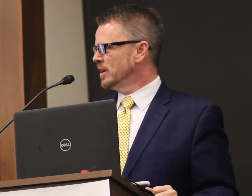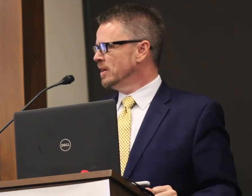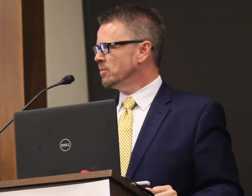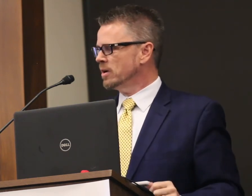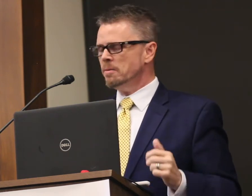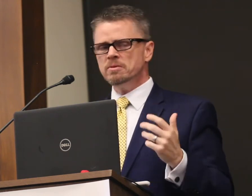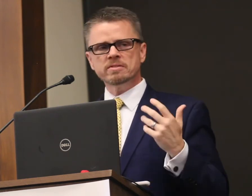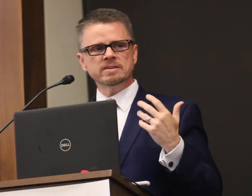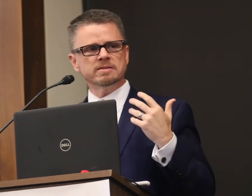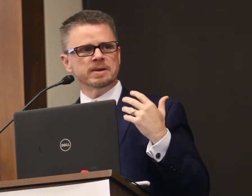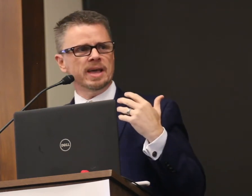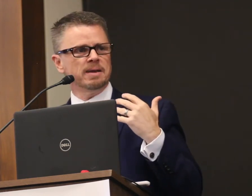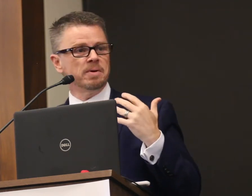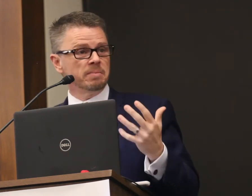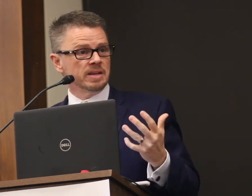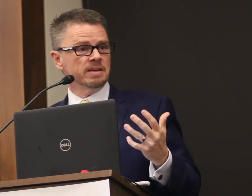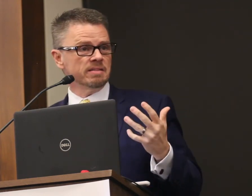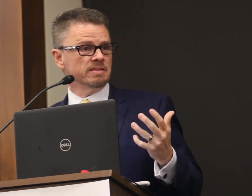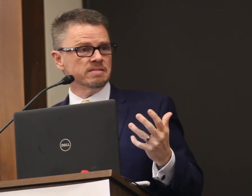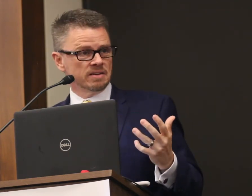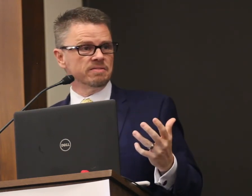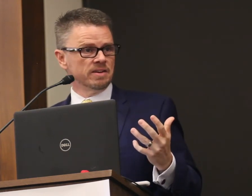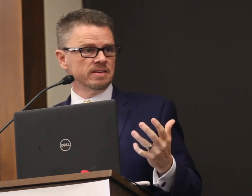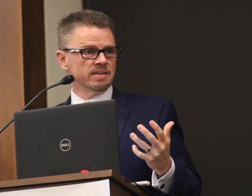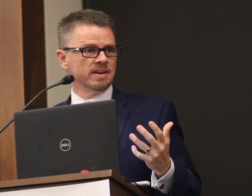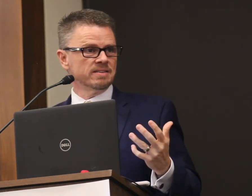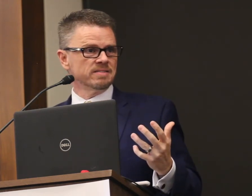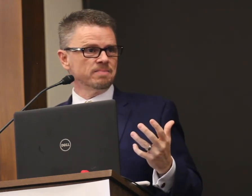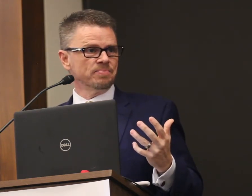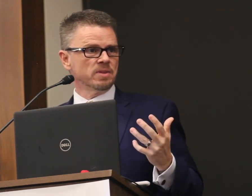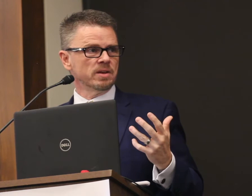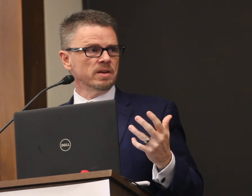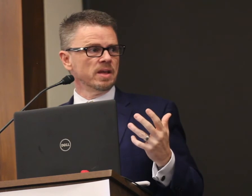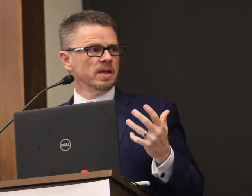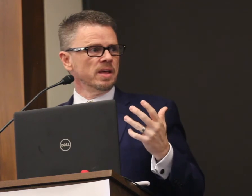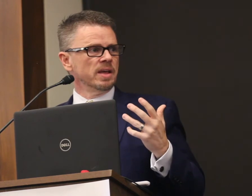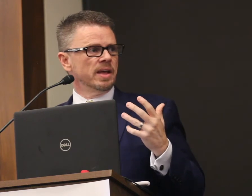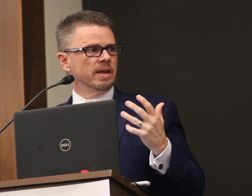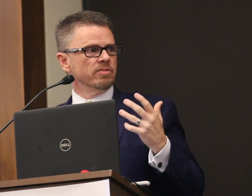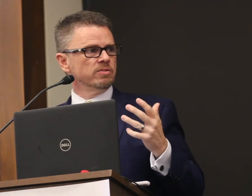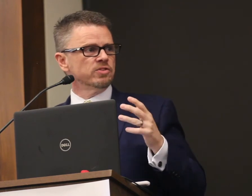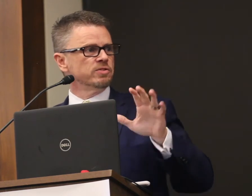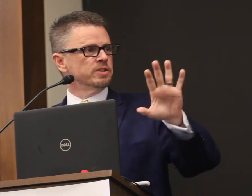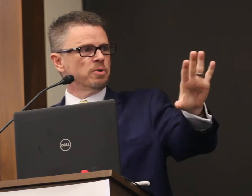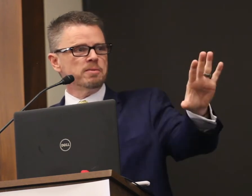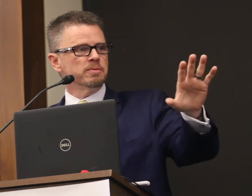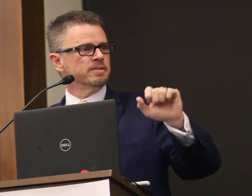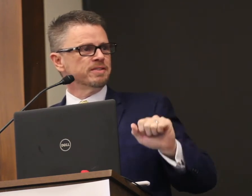were a couple of things that became immediately significant to us and those two things probably